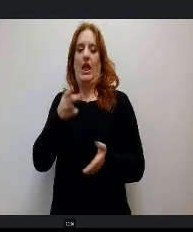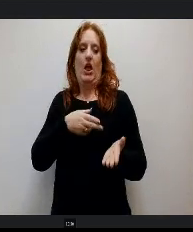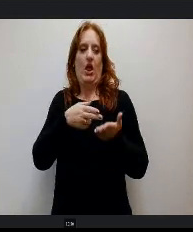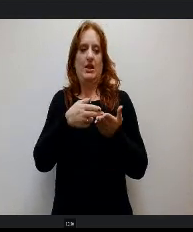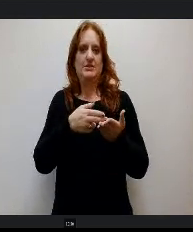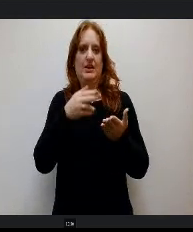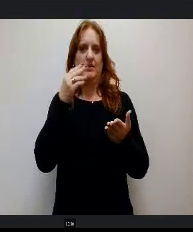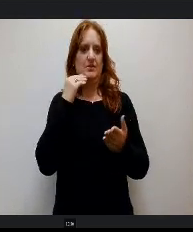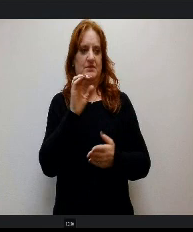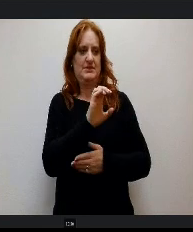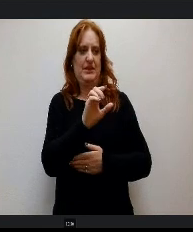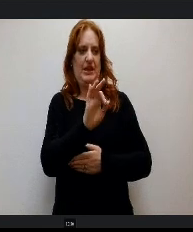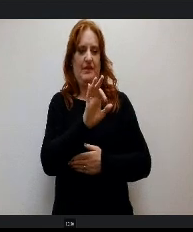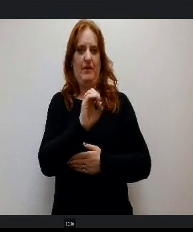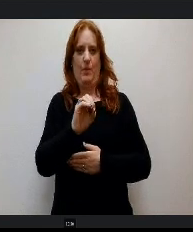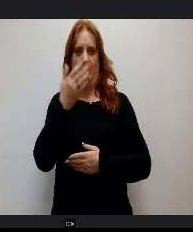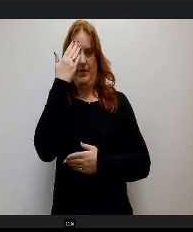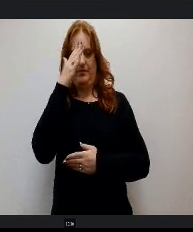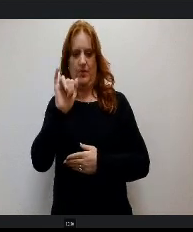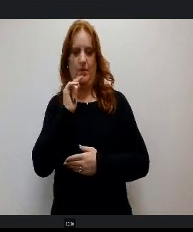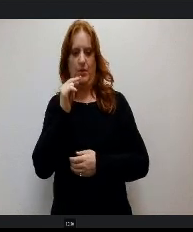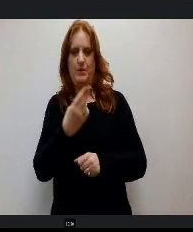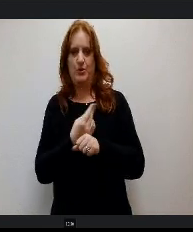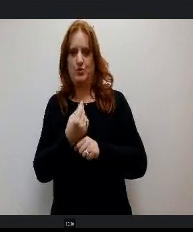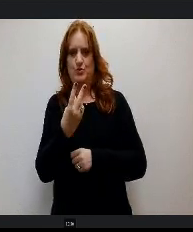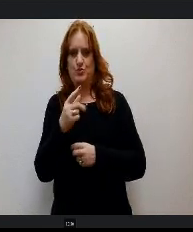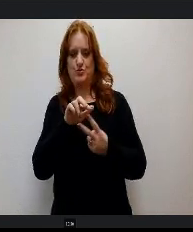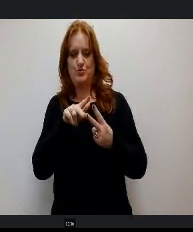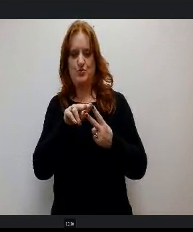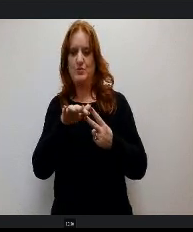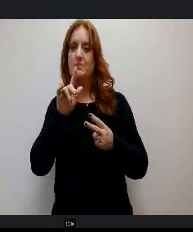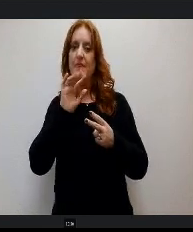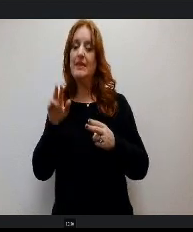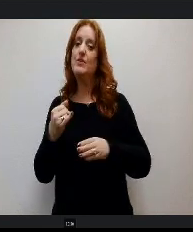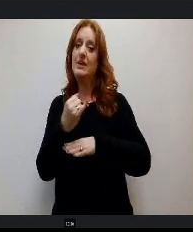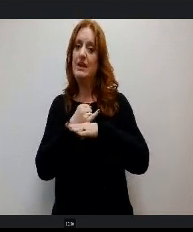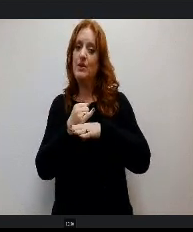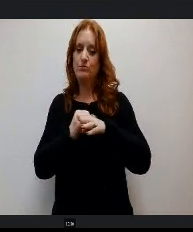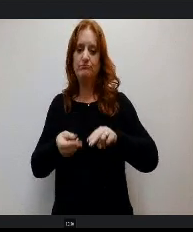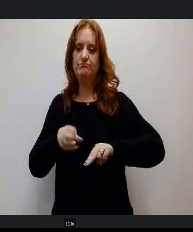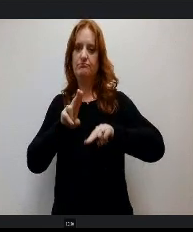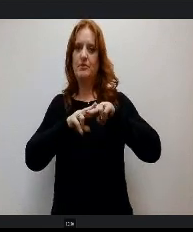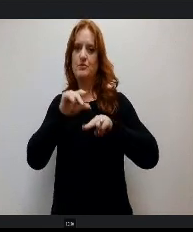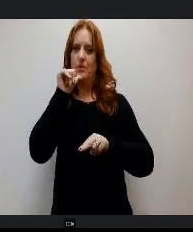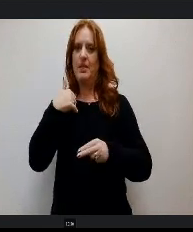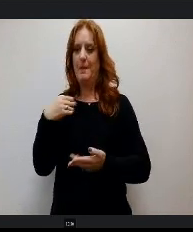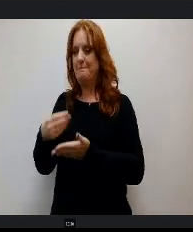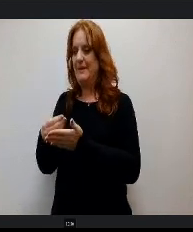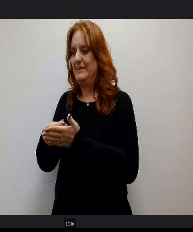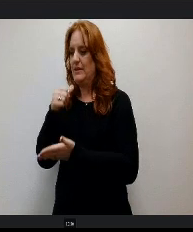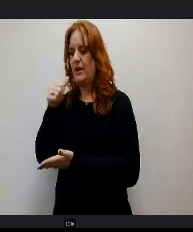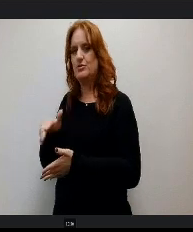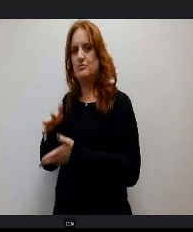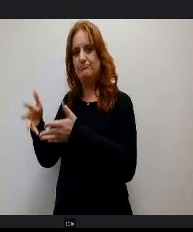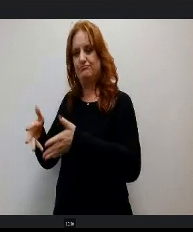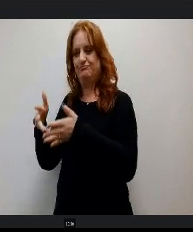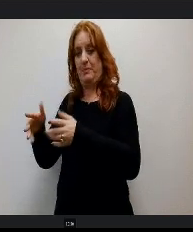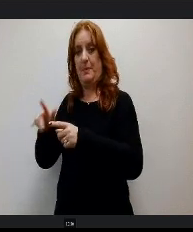have known that and their interest bearing account so that we're e not just letting our money sit somewhere that it's earning, but there's very safe investments.